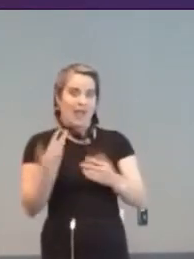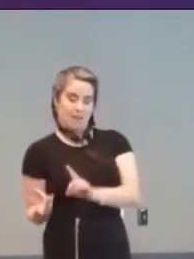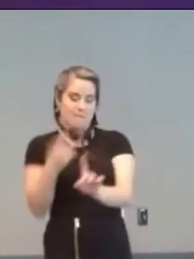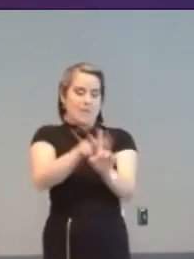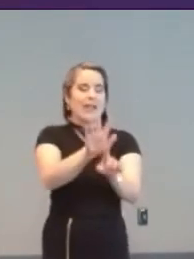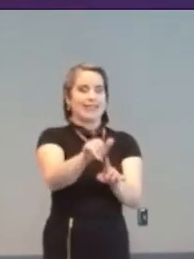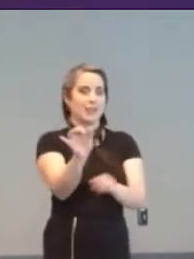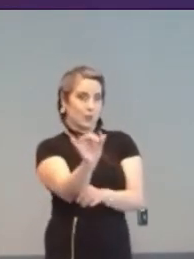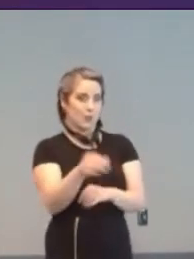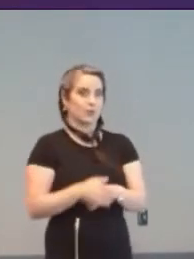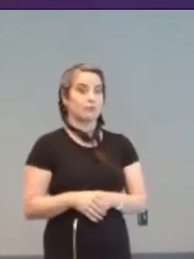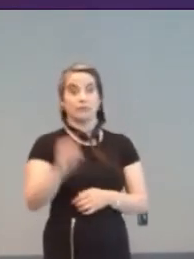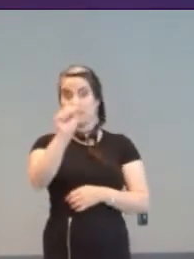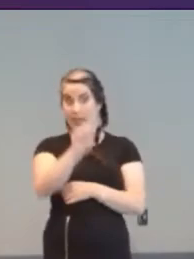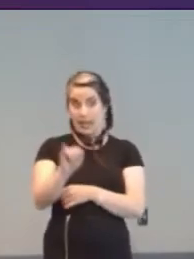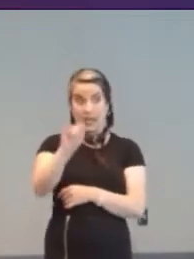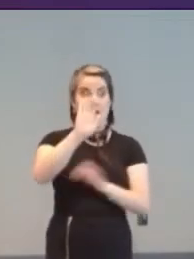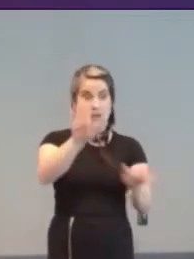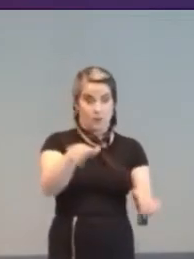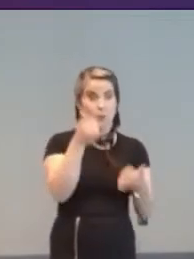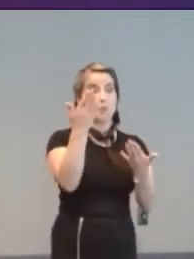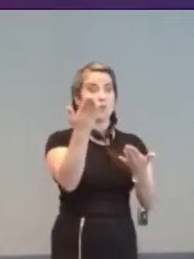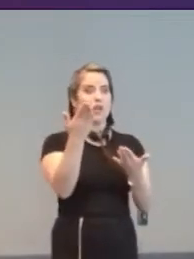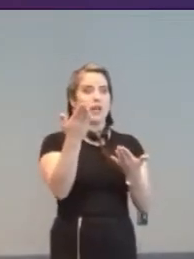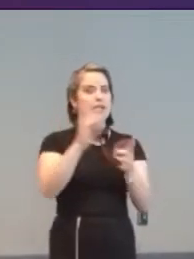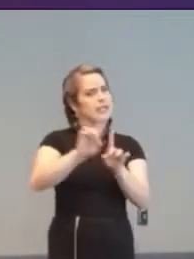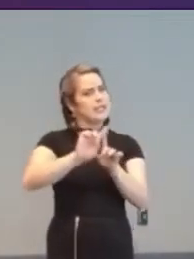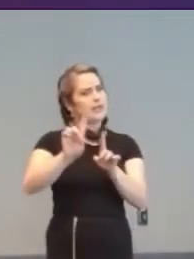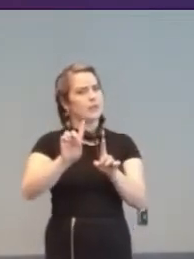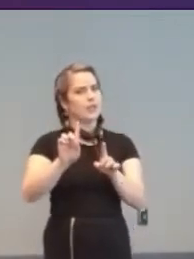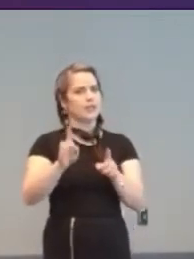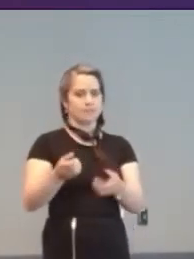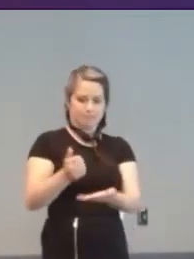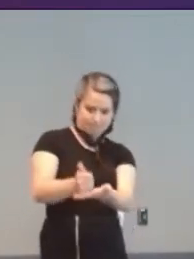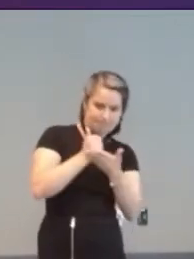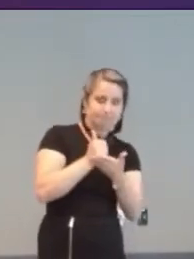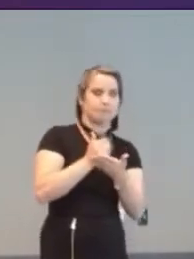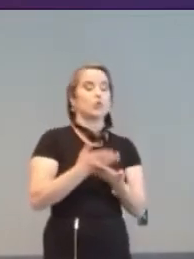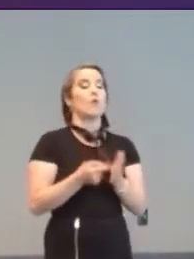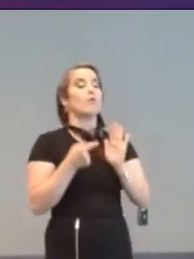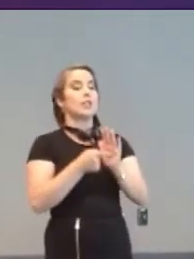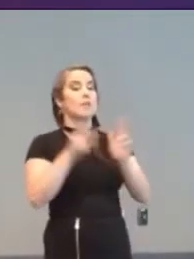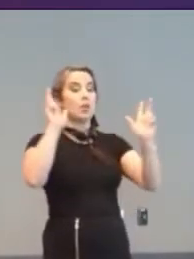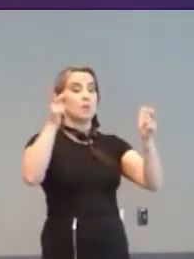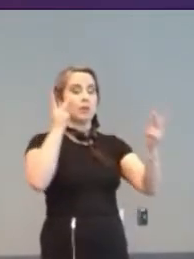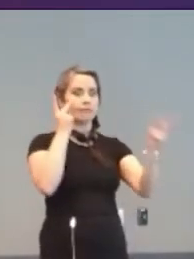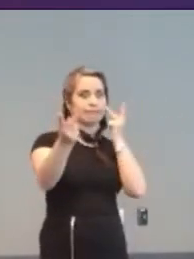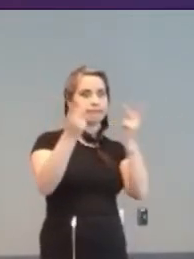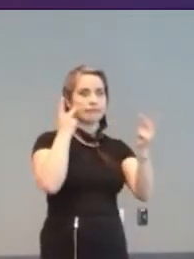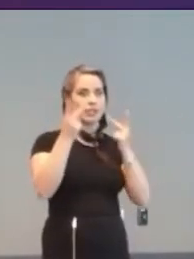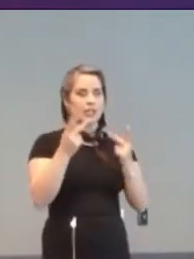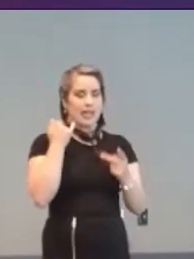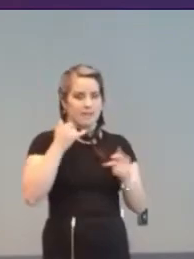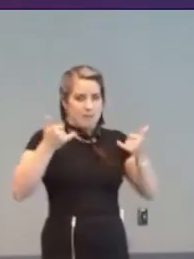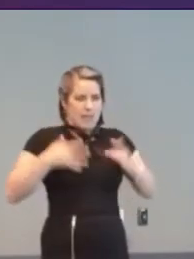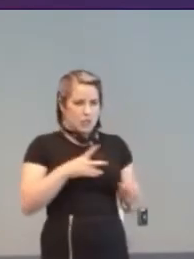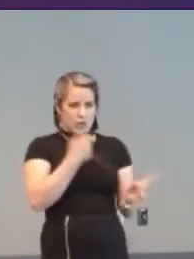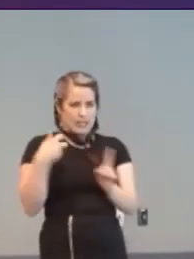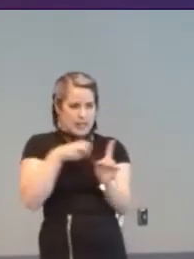Artificial Intelligence offers a way to help players. For instance, Computer Vision can help a player isolate a target....